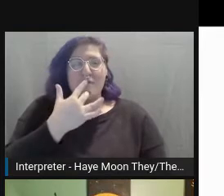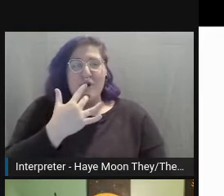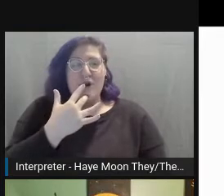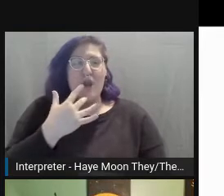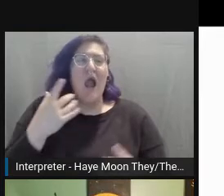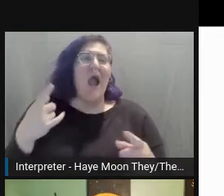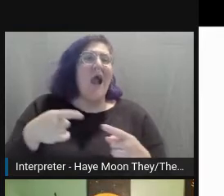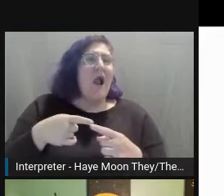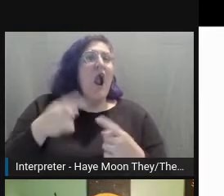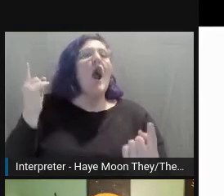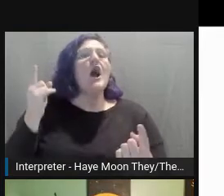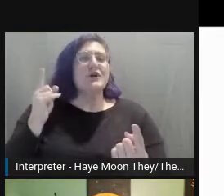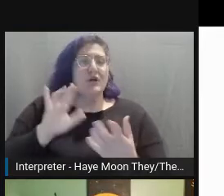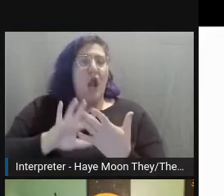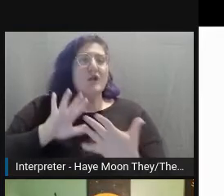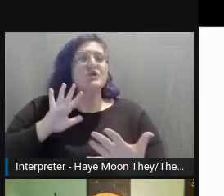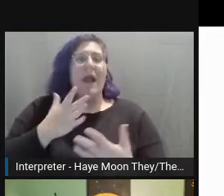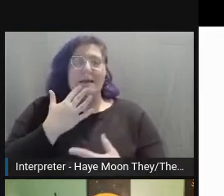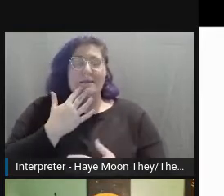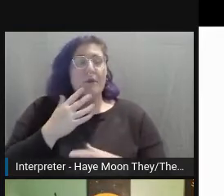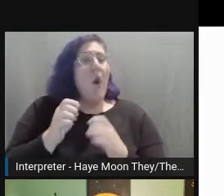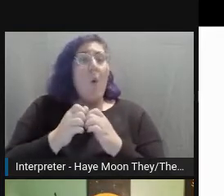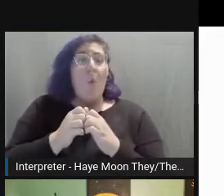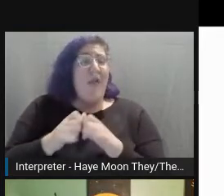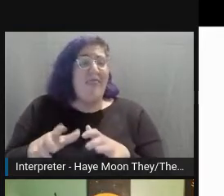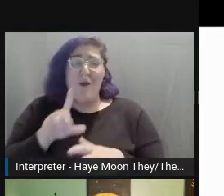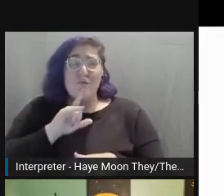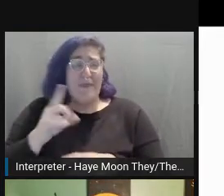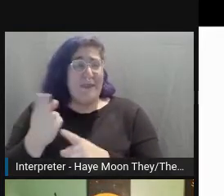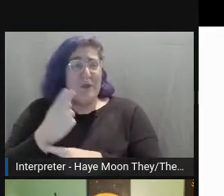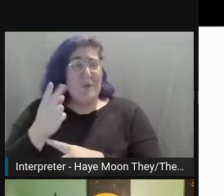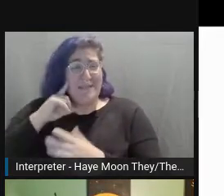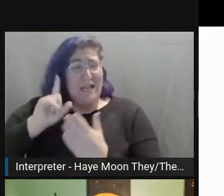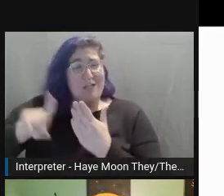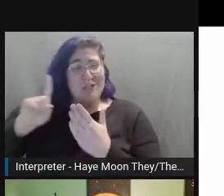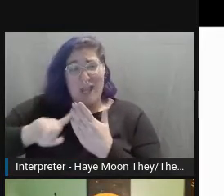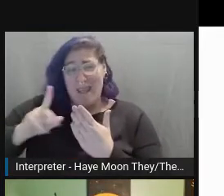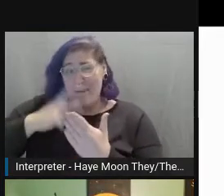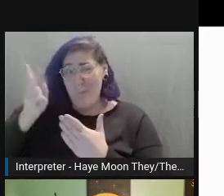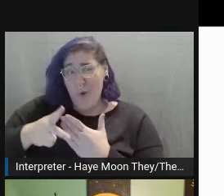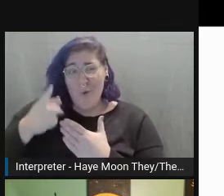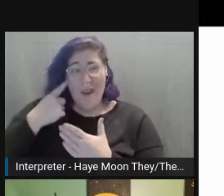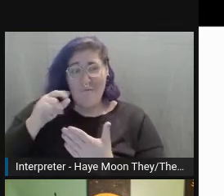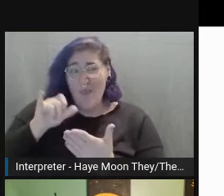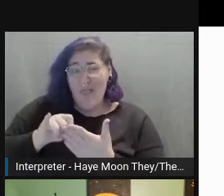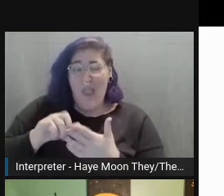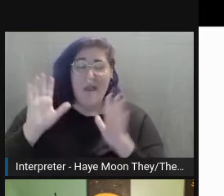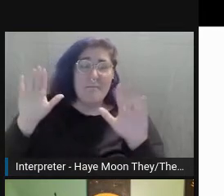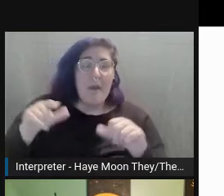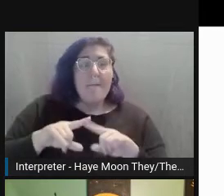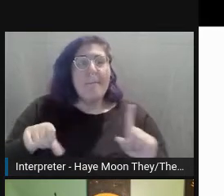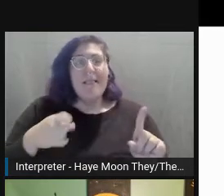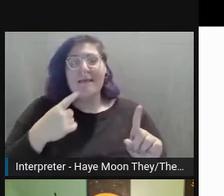without really running it through a checker, but let's say the top bar